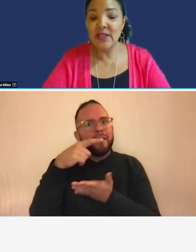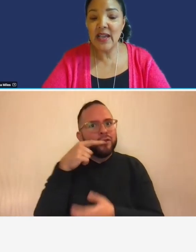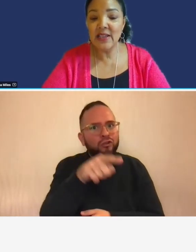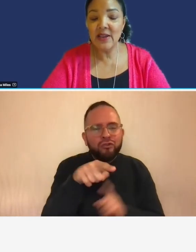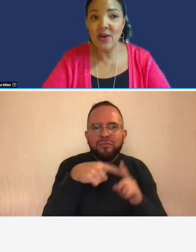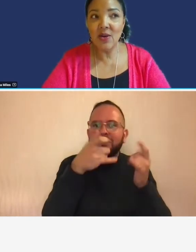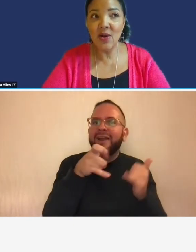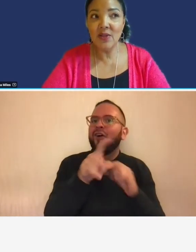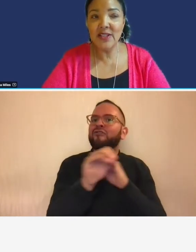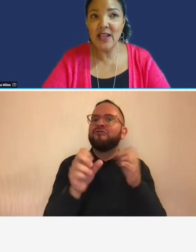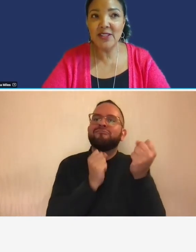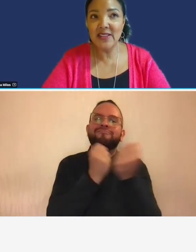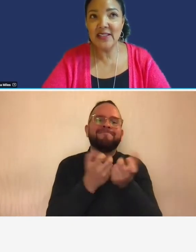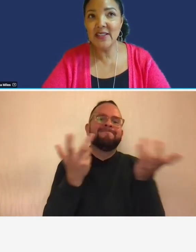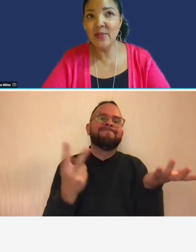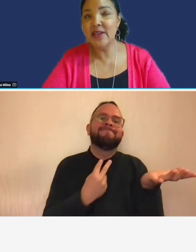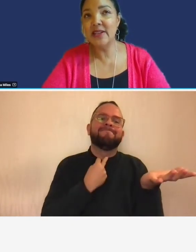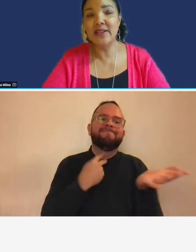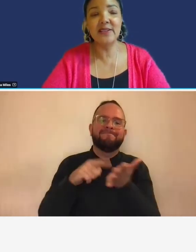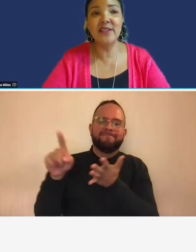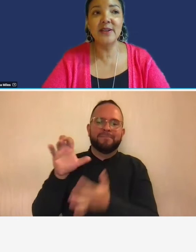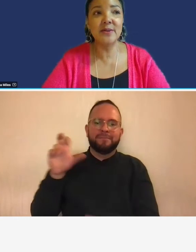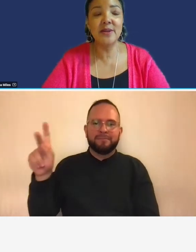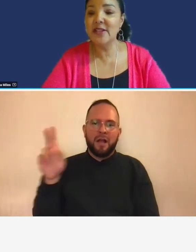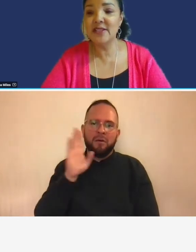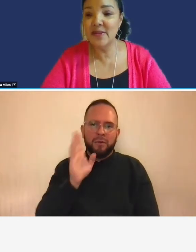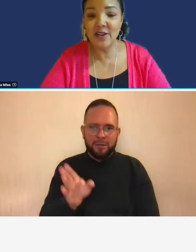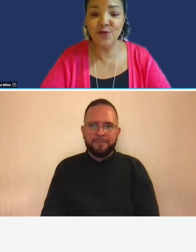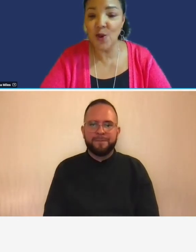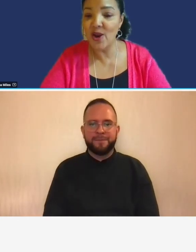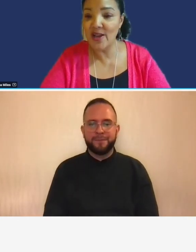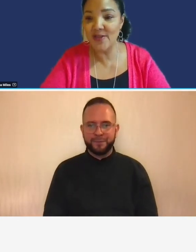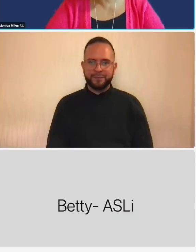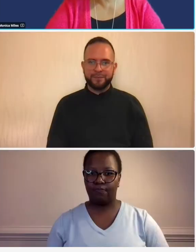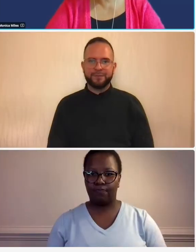not all the time is it that somebody is you know committing some kind of fraud or their billing